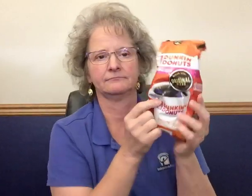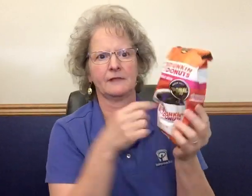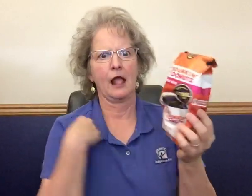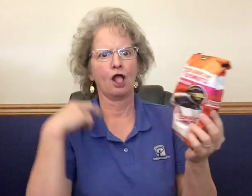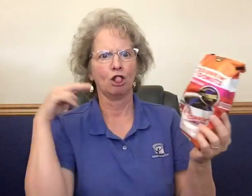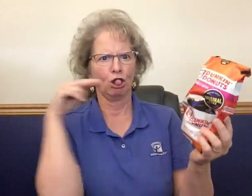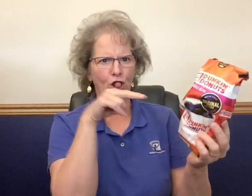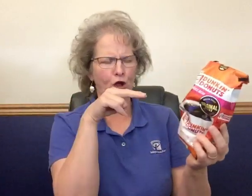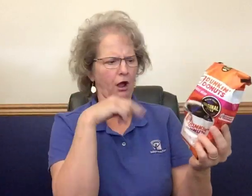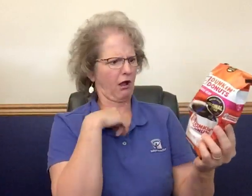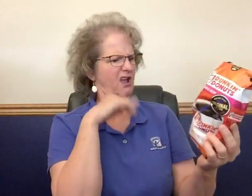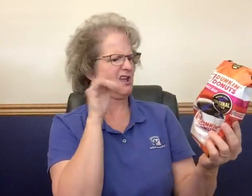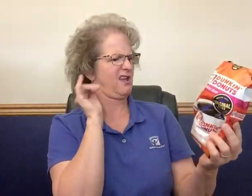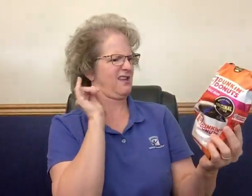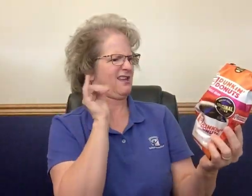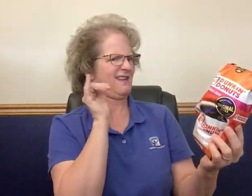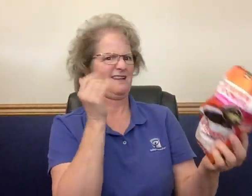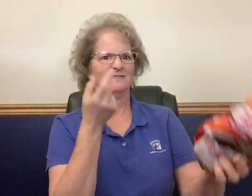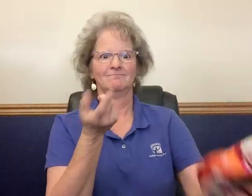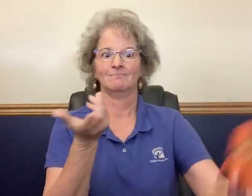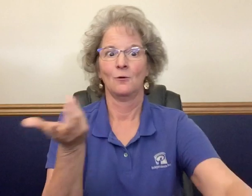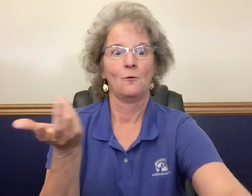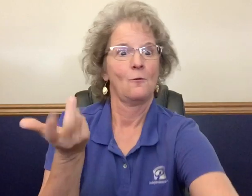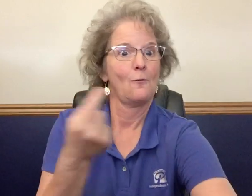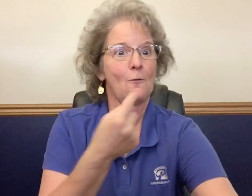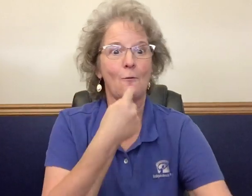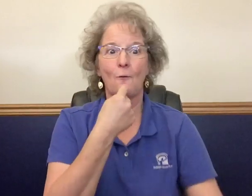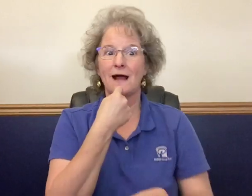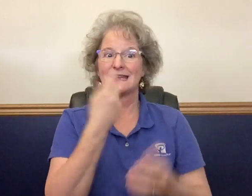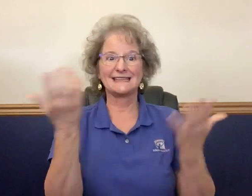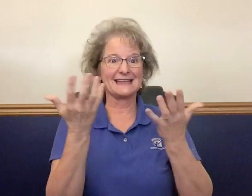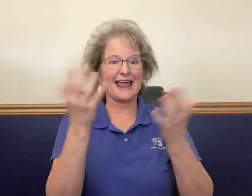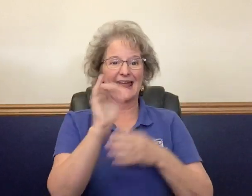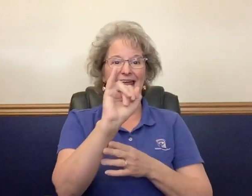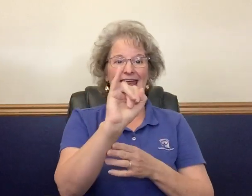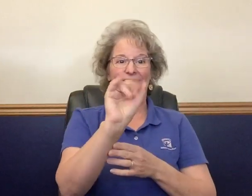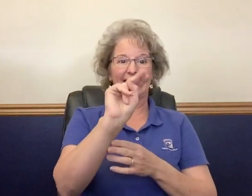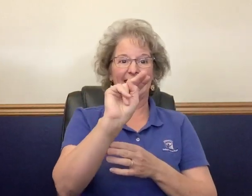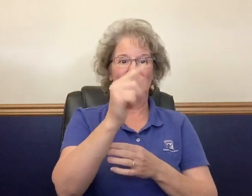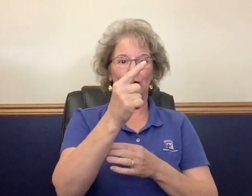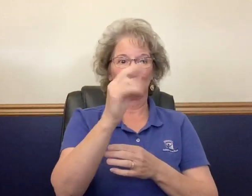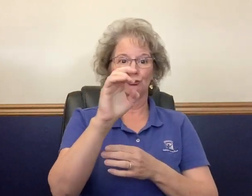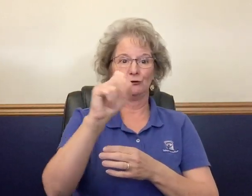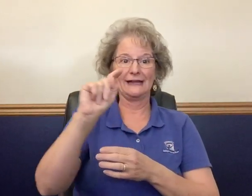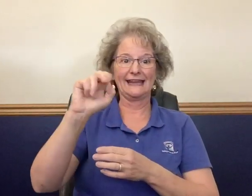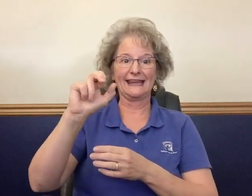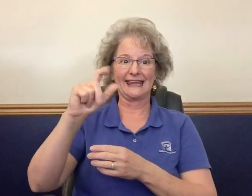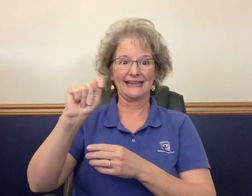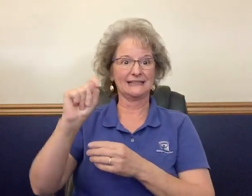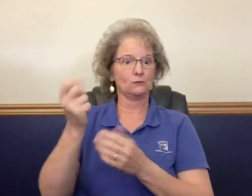I took a look at the coffee bag. Do you know what it say in the ingredients?